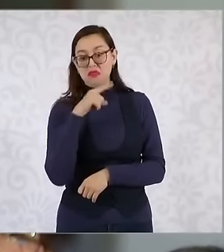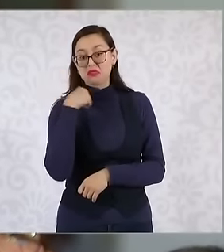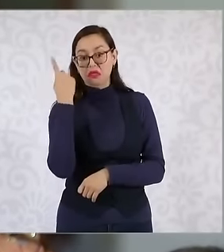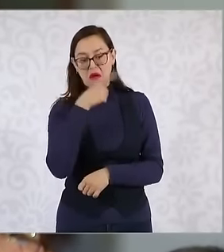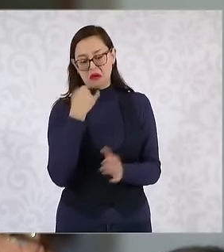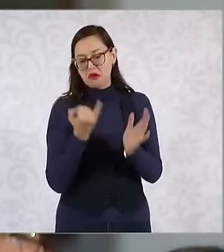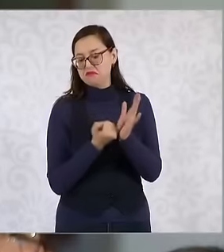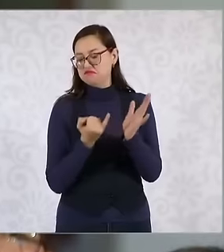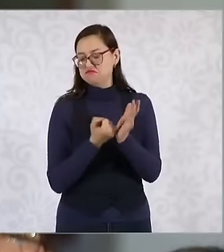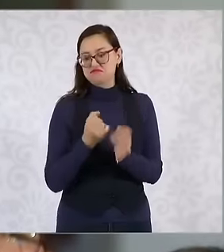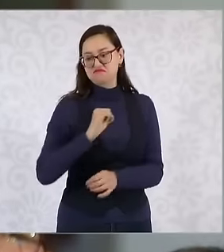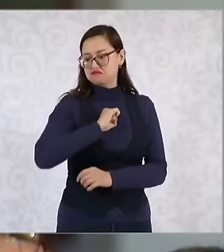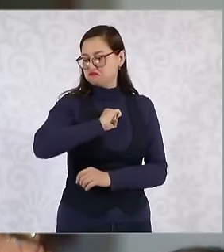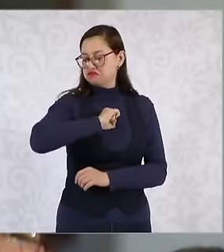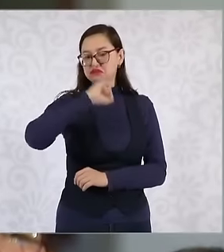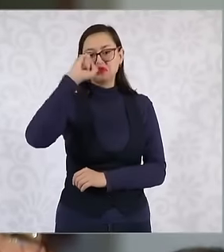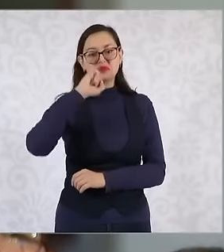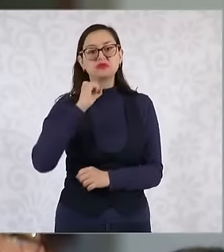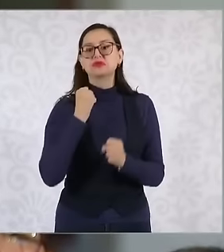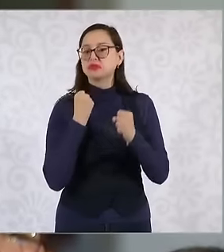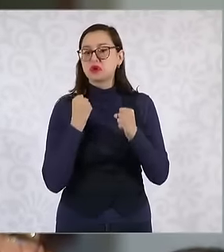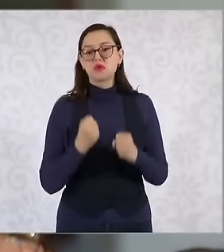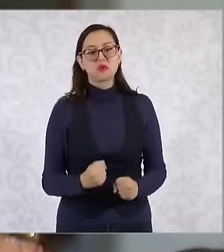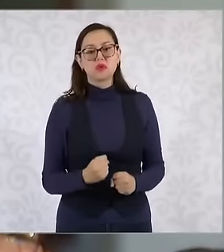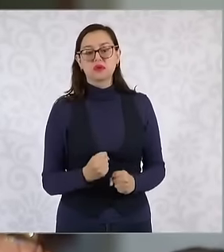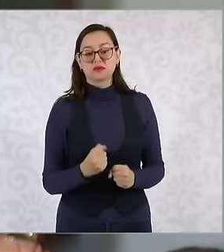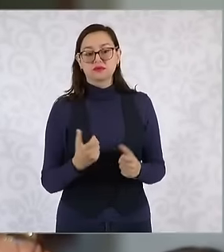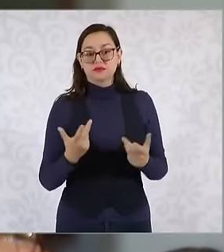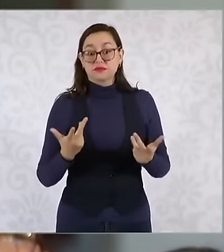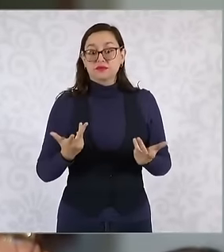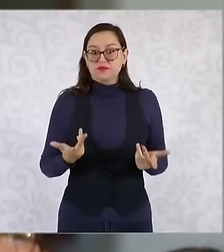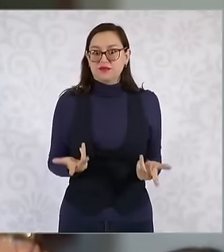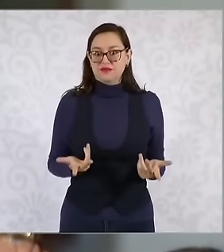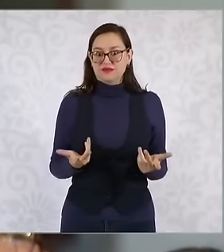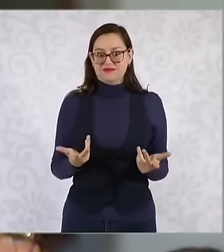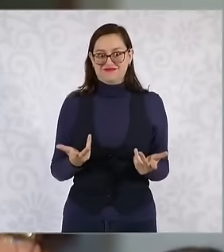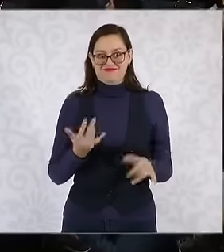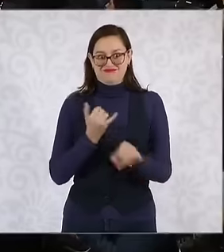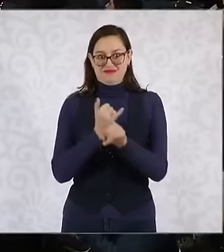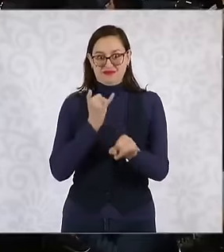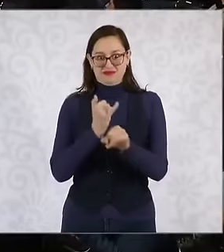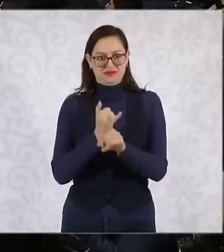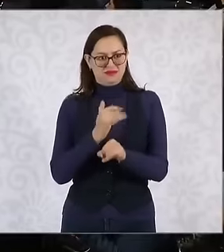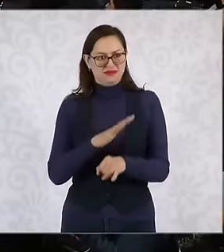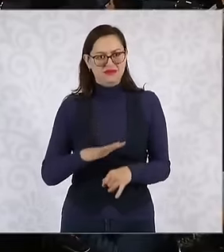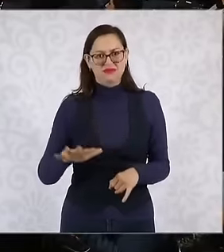Mexican economy and this in social networks because it has merited comments of the style that is like